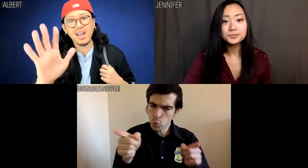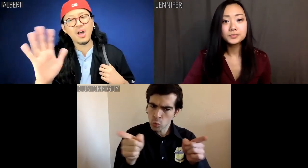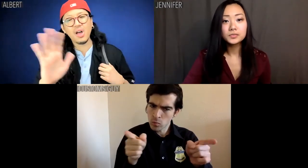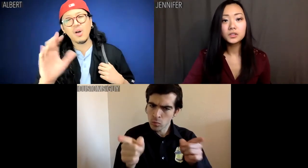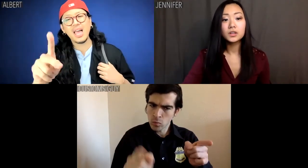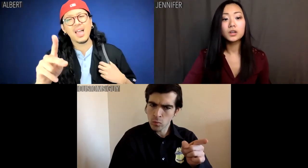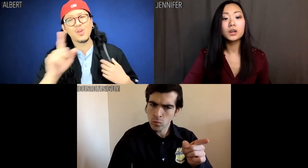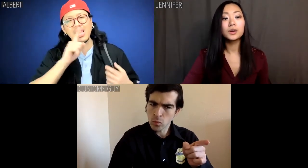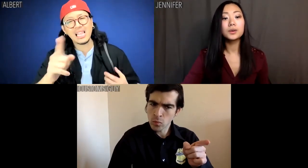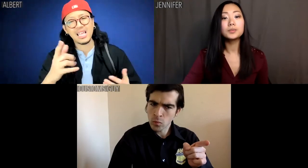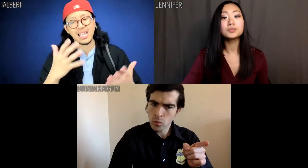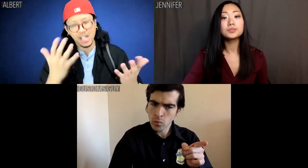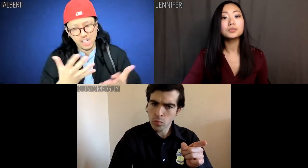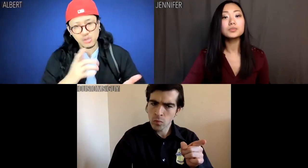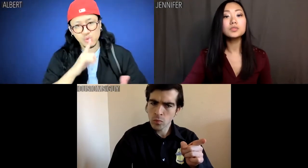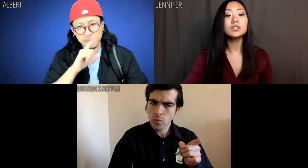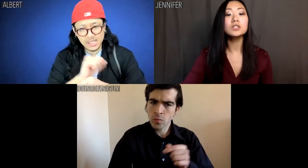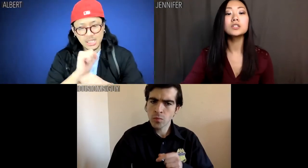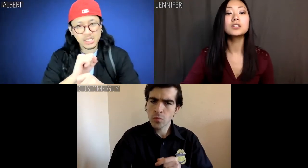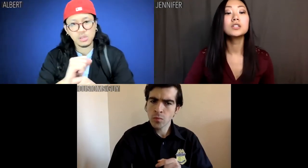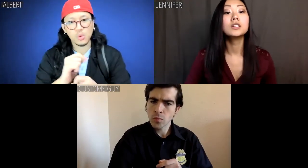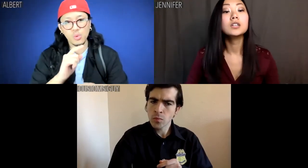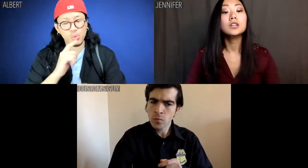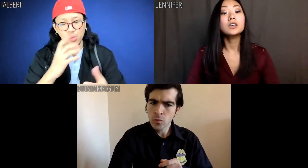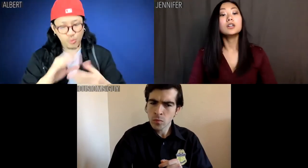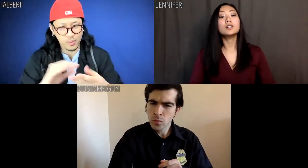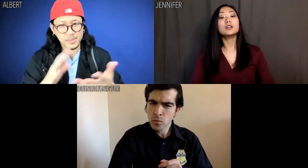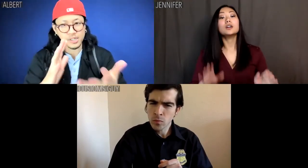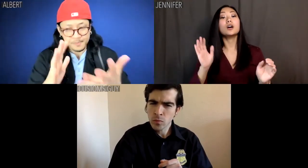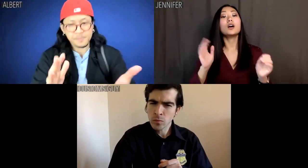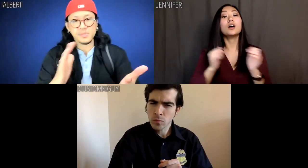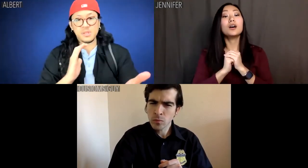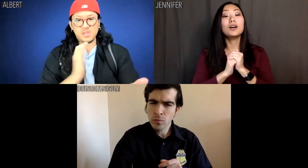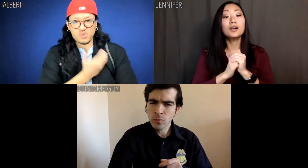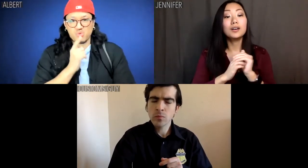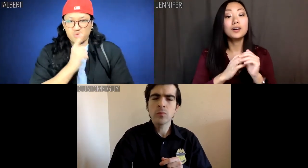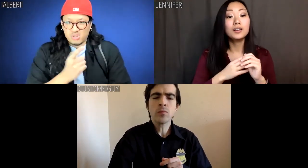Albert: OK, here's the deal. Our real names are --